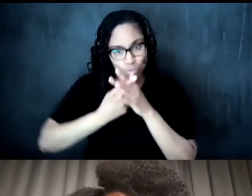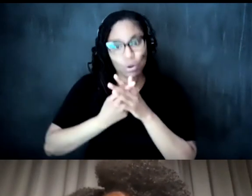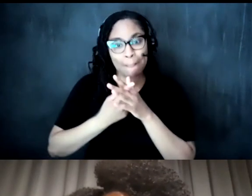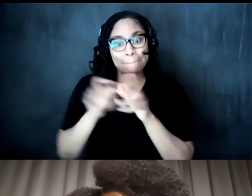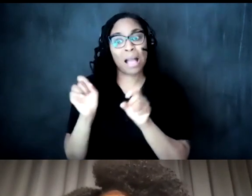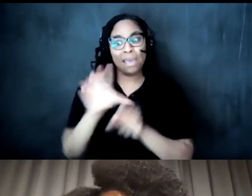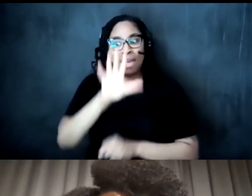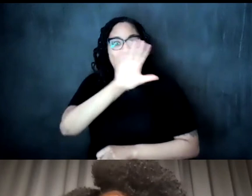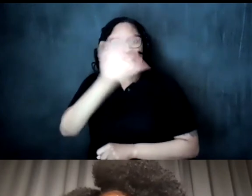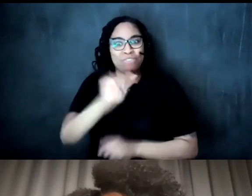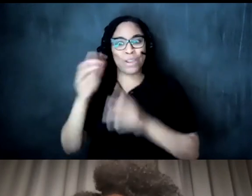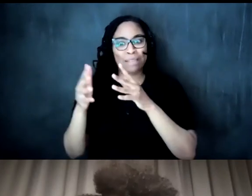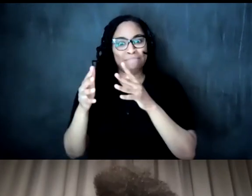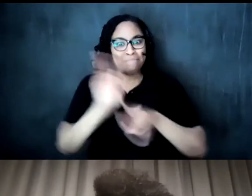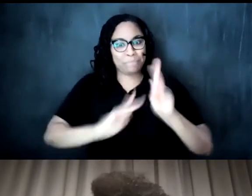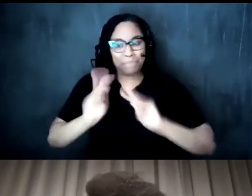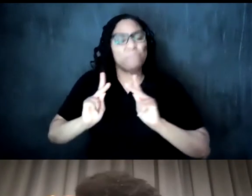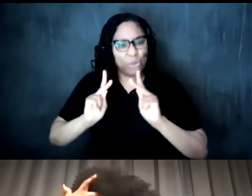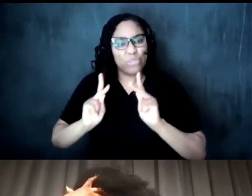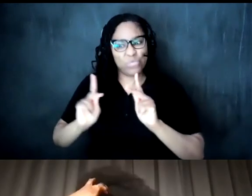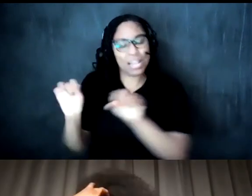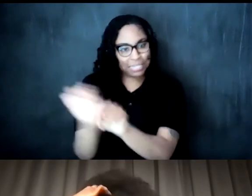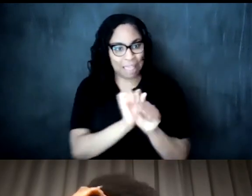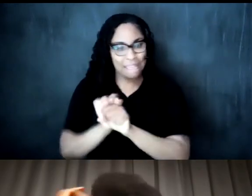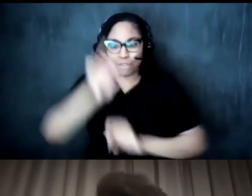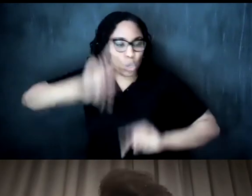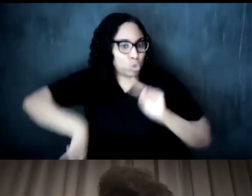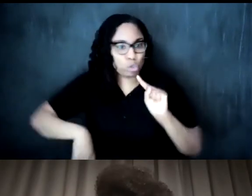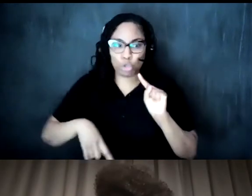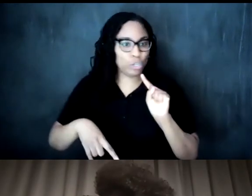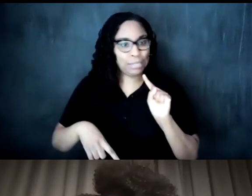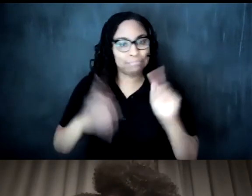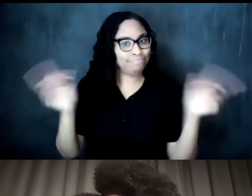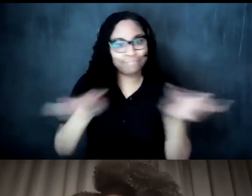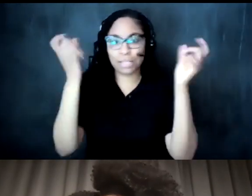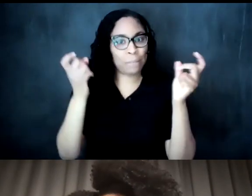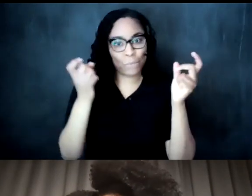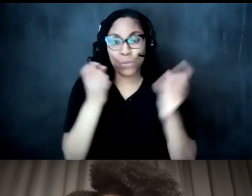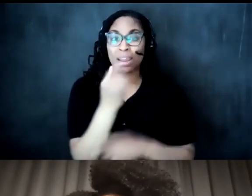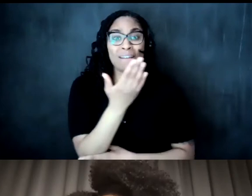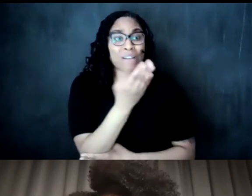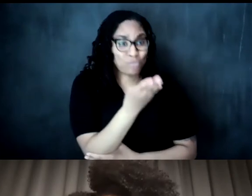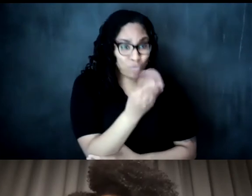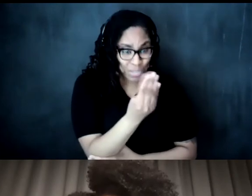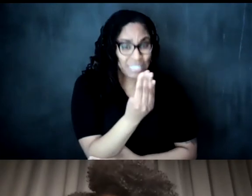as a result that they were not able to celebrate on february 14th through due to them entertaining